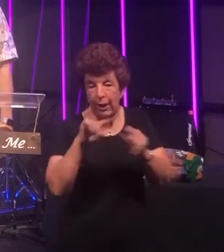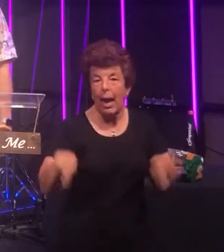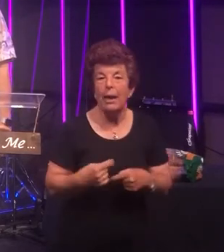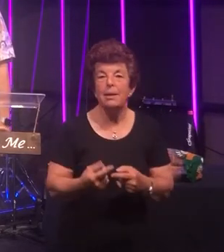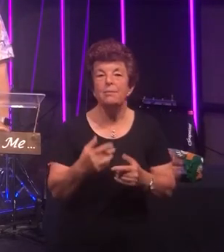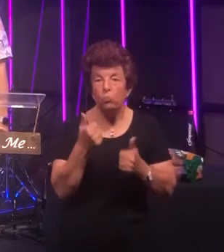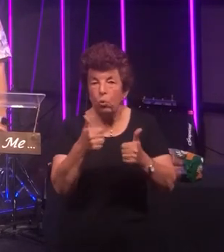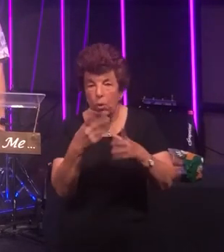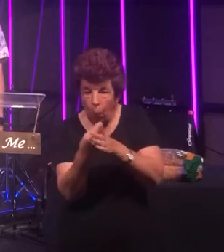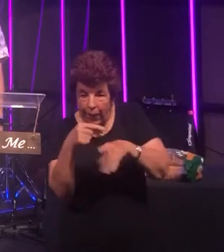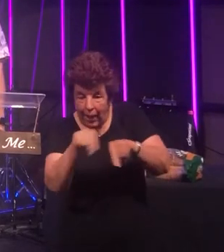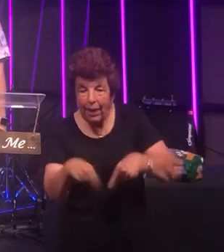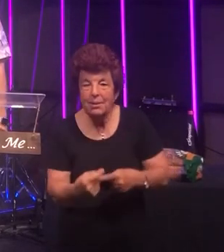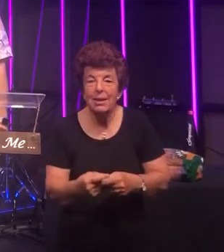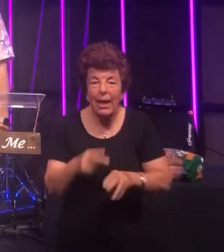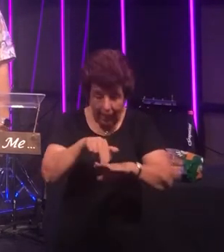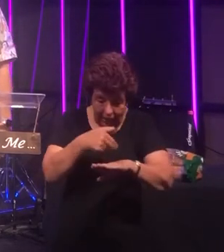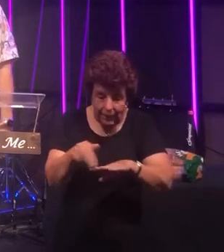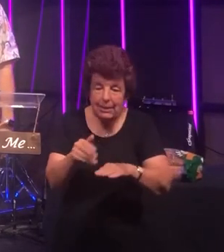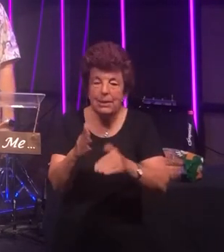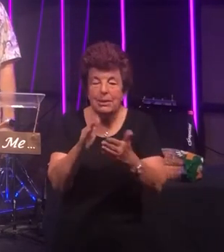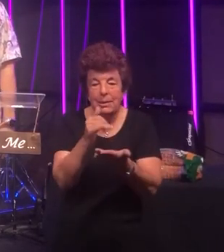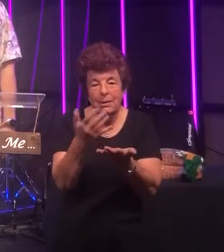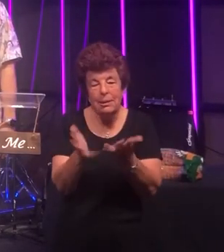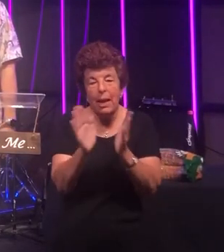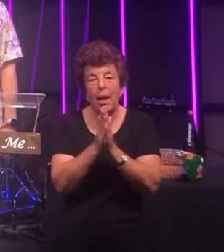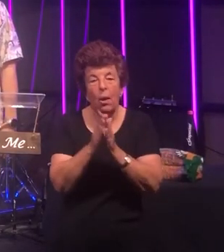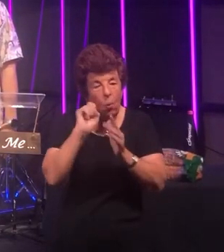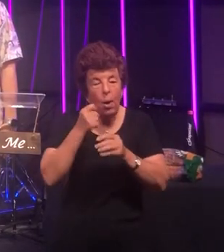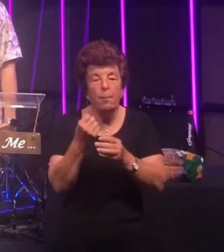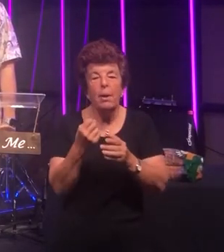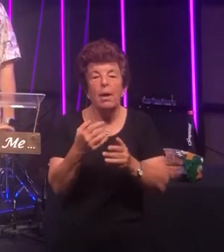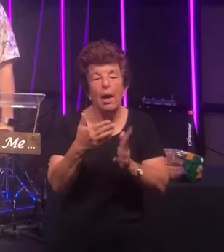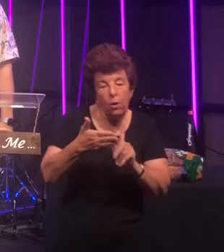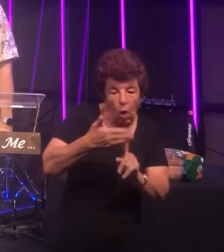us! Our Easter Sunday service is going to be broadcast at 9:00 a.m.